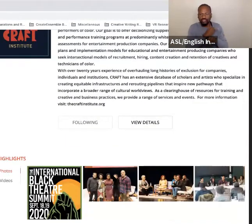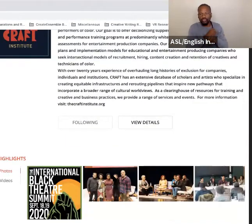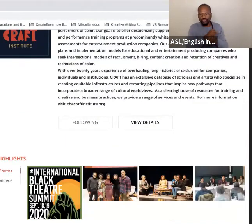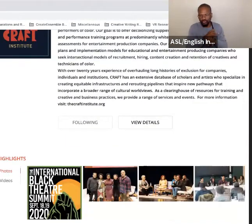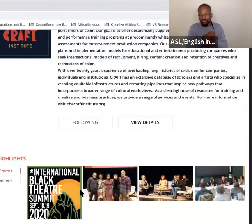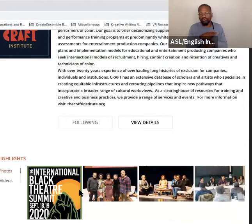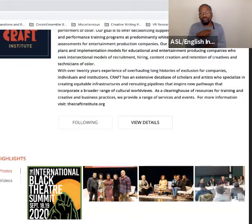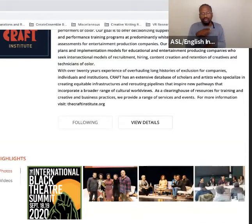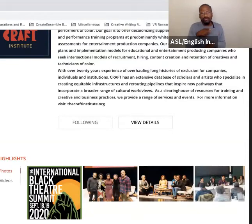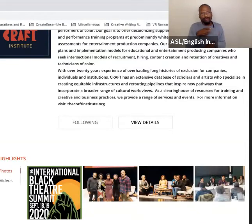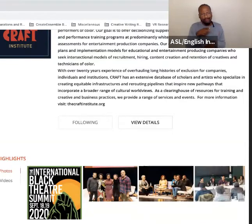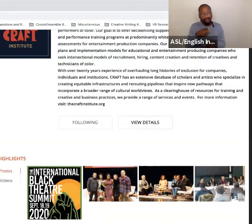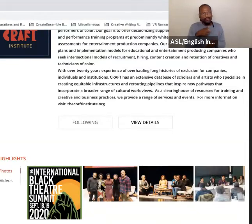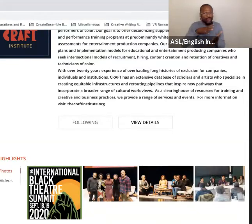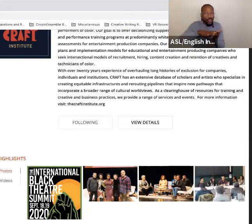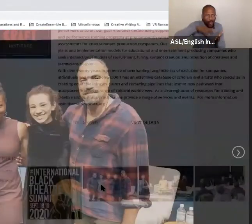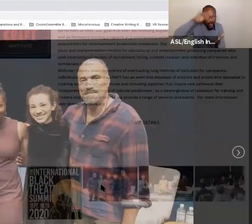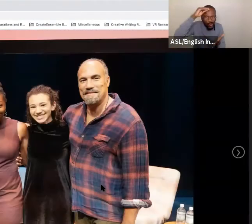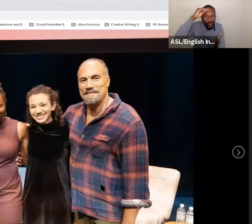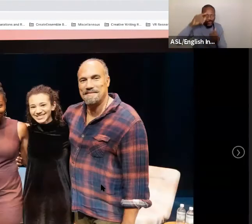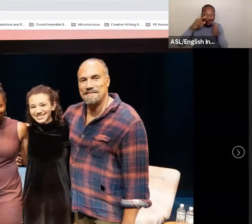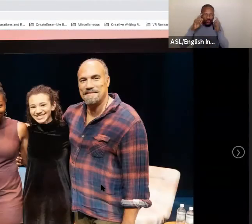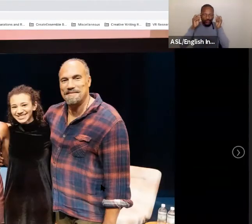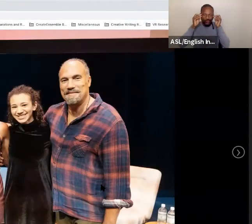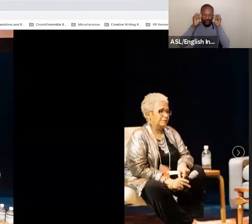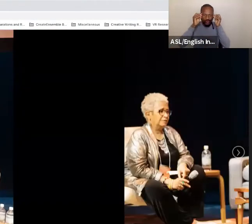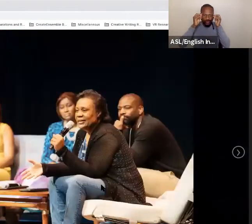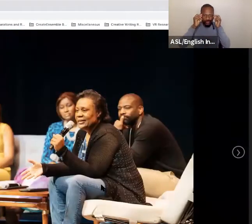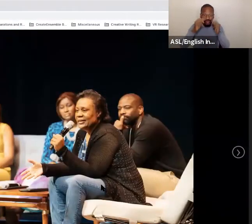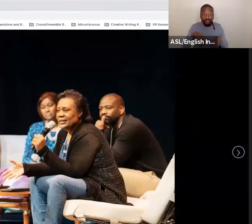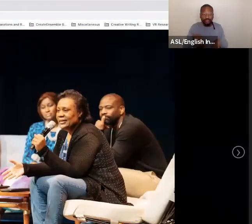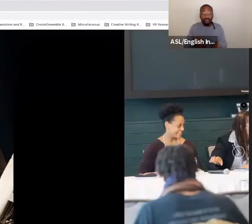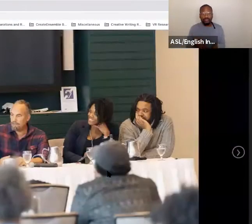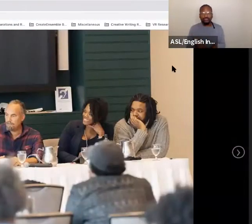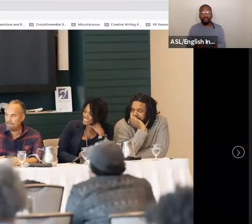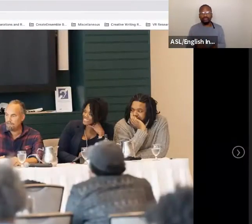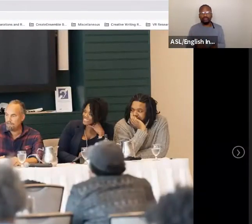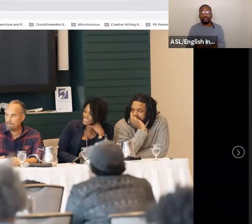about some of the activities and things